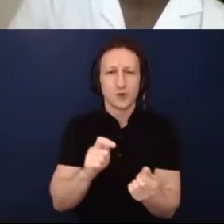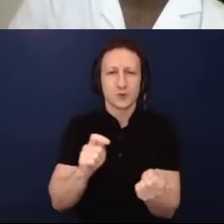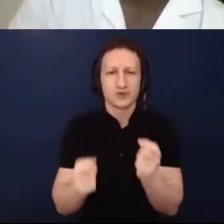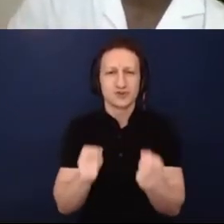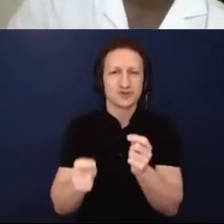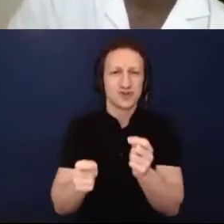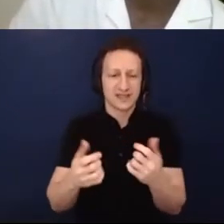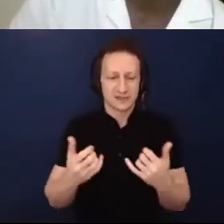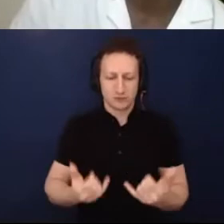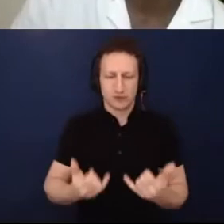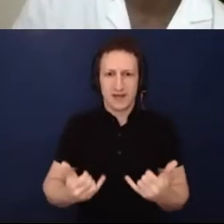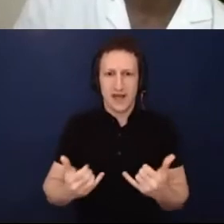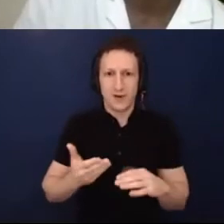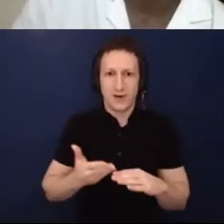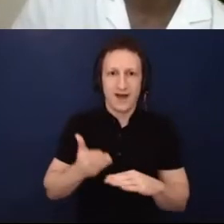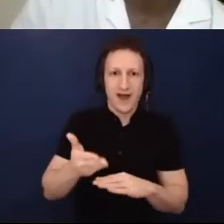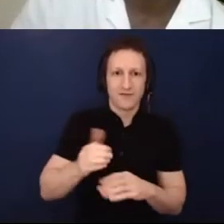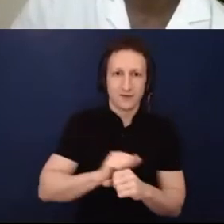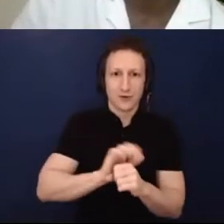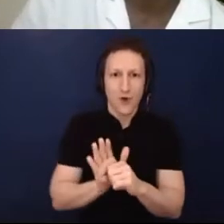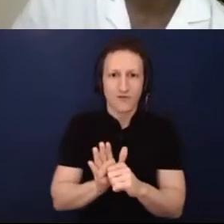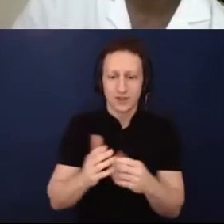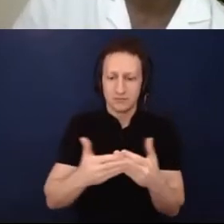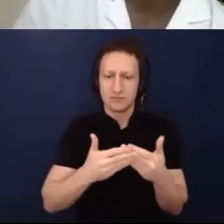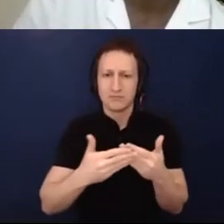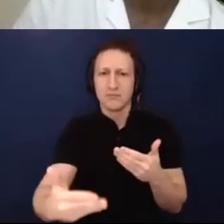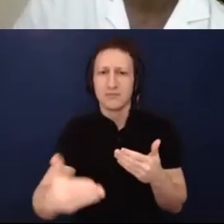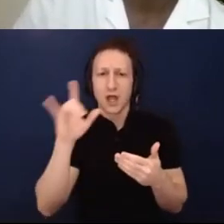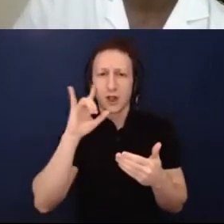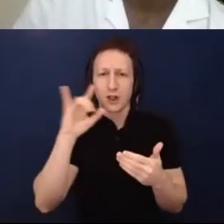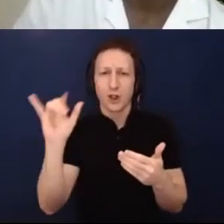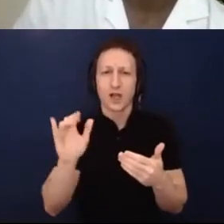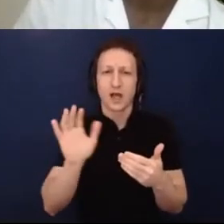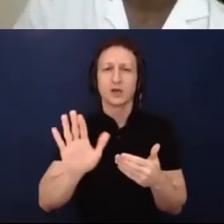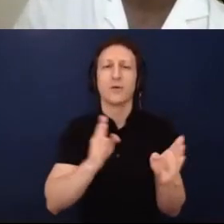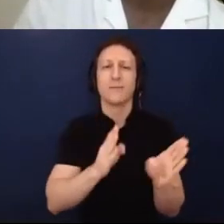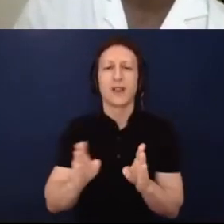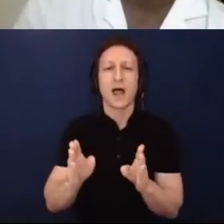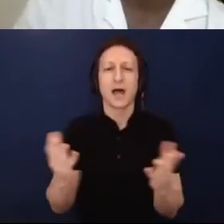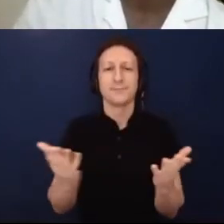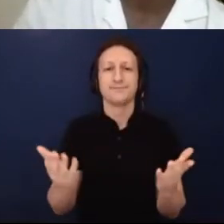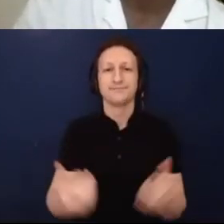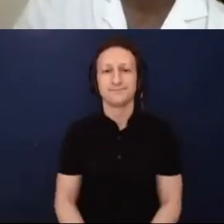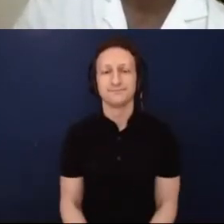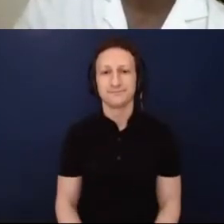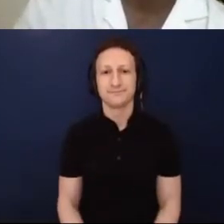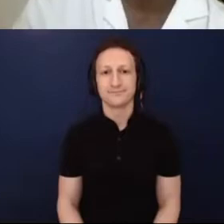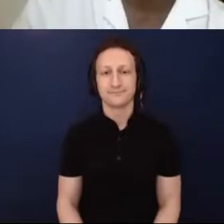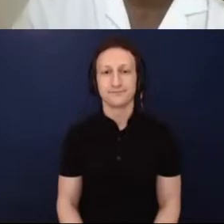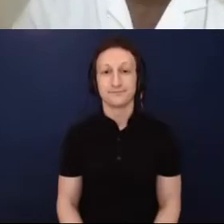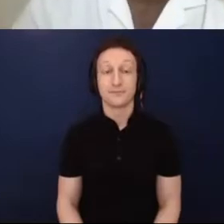and serving your artists and your community. this is Reagan.